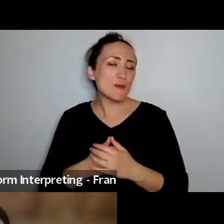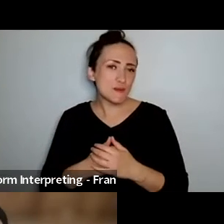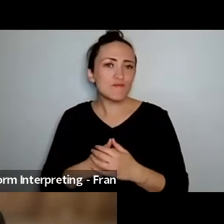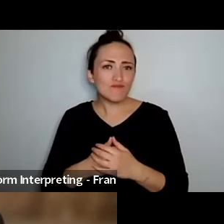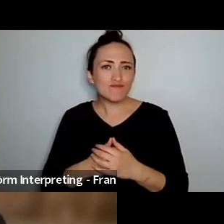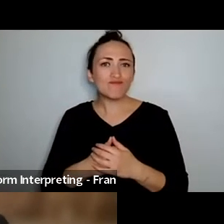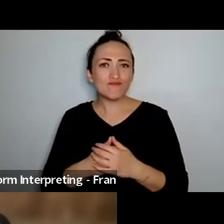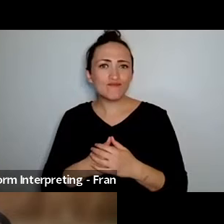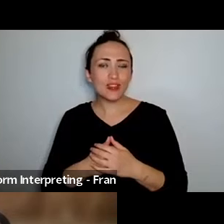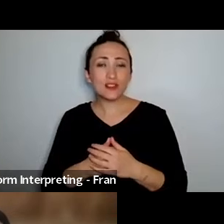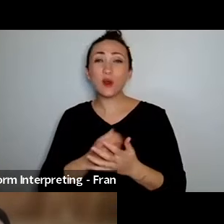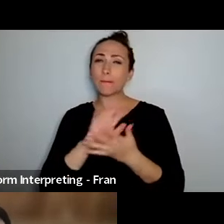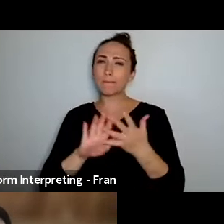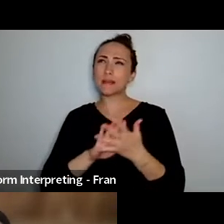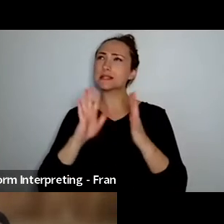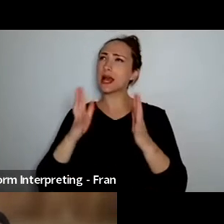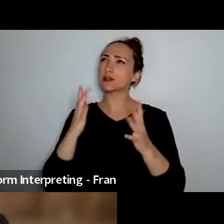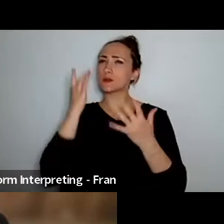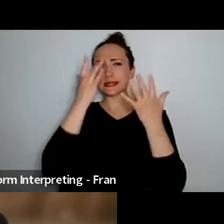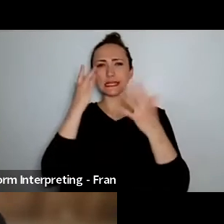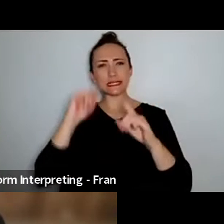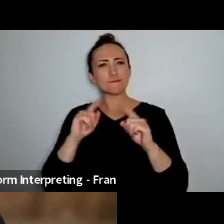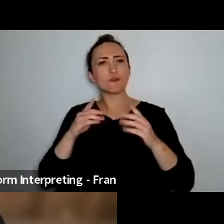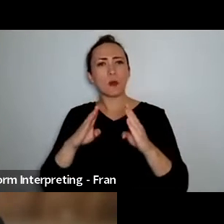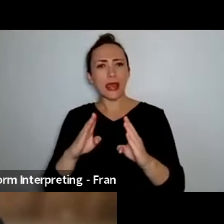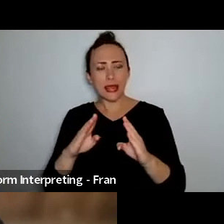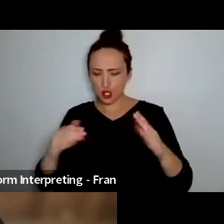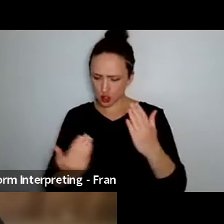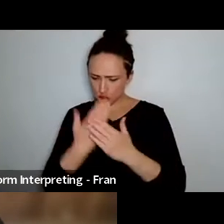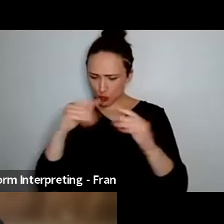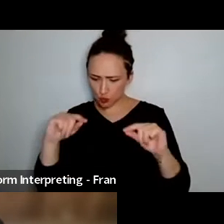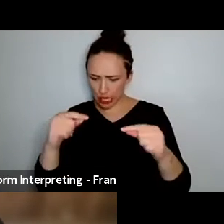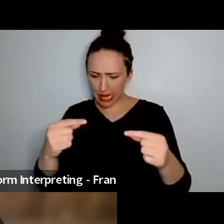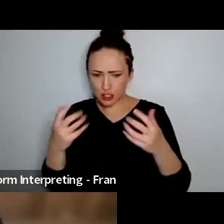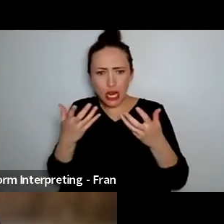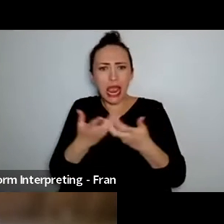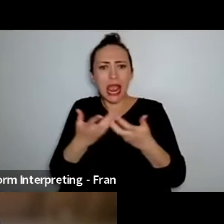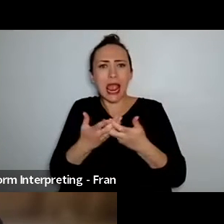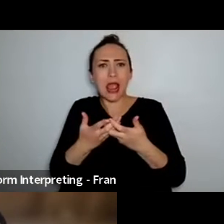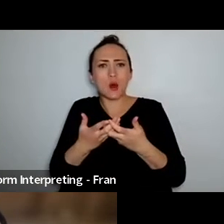looking at okay this is a new challenge um how can I make the most of this how can I use this